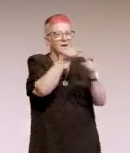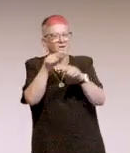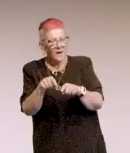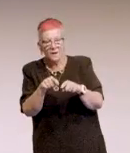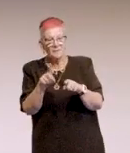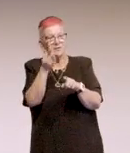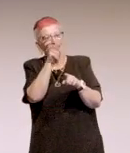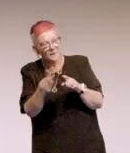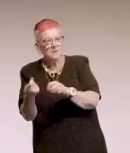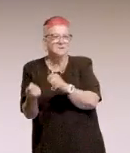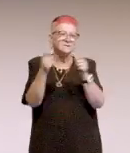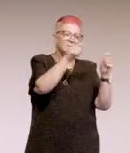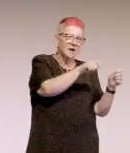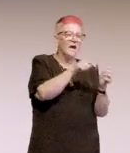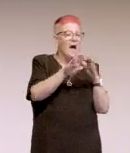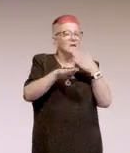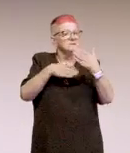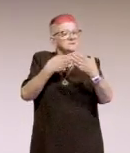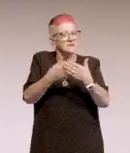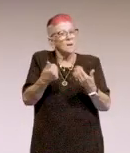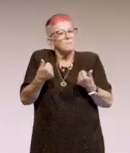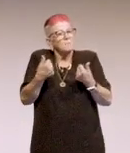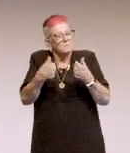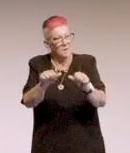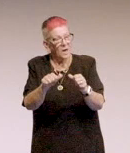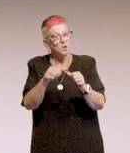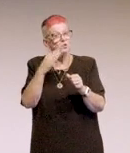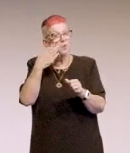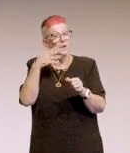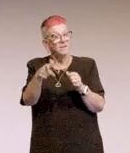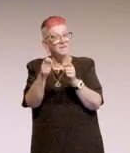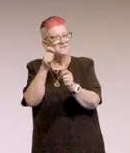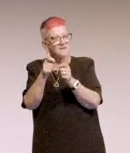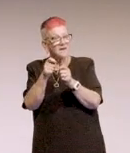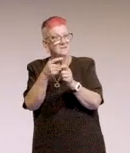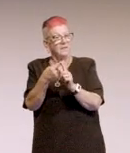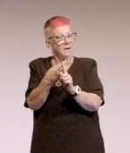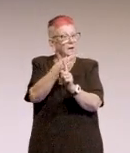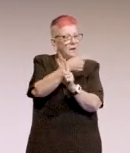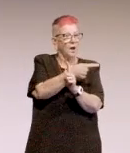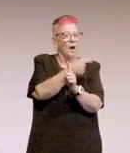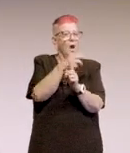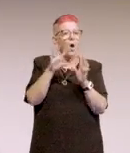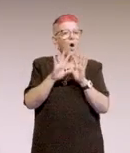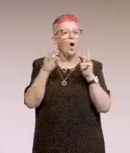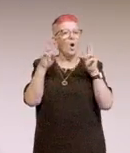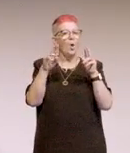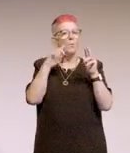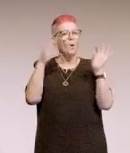And by the time it gets to the testers, chances are there's no defect and then it comes to me just for a final tick.